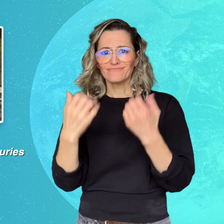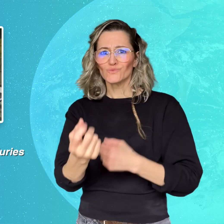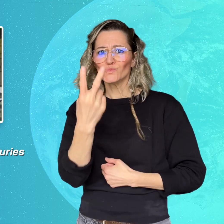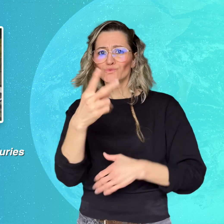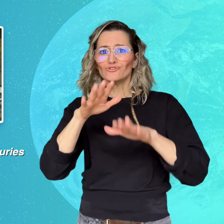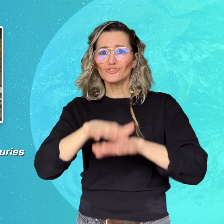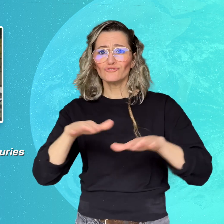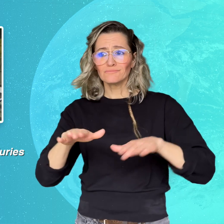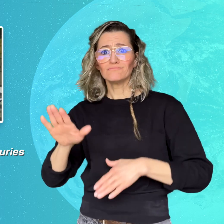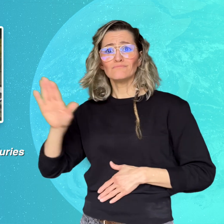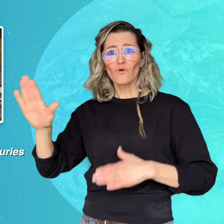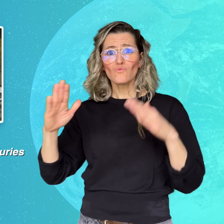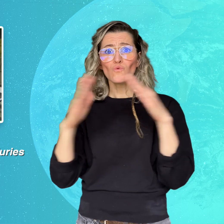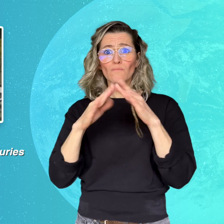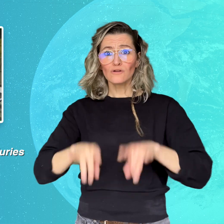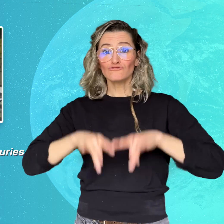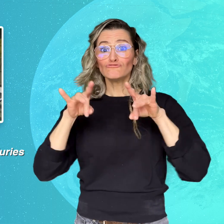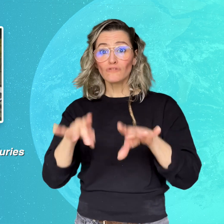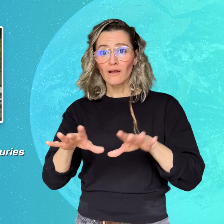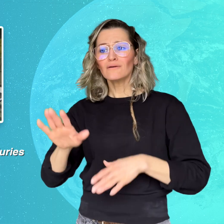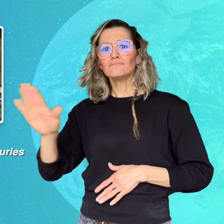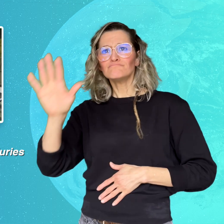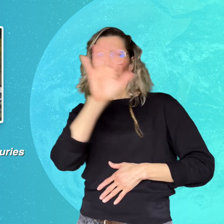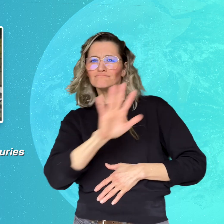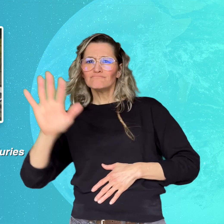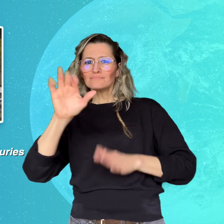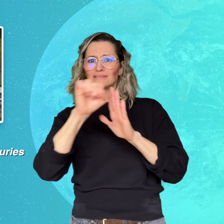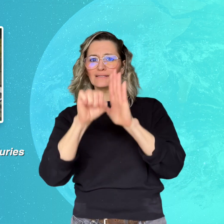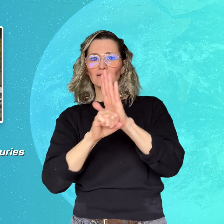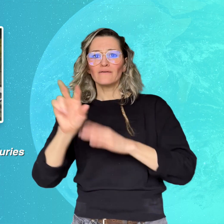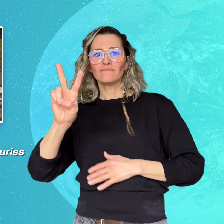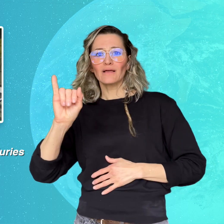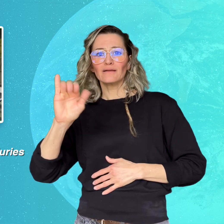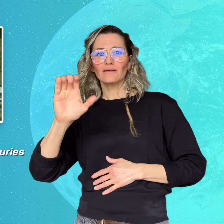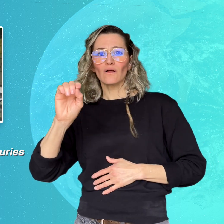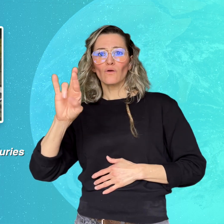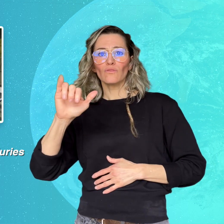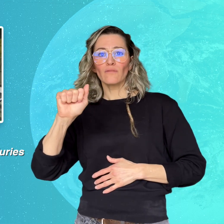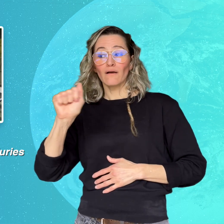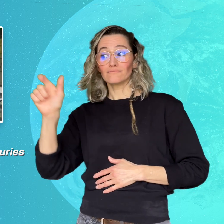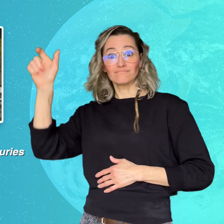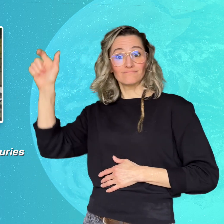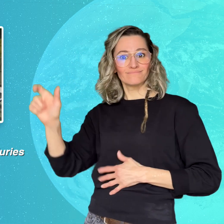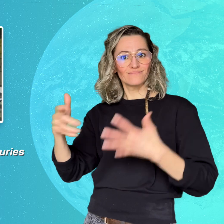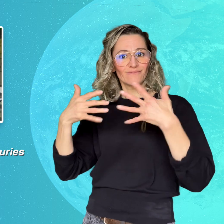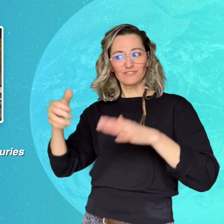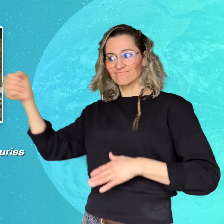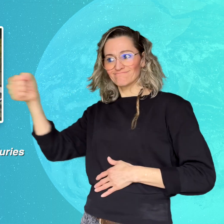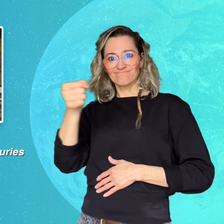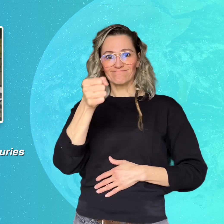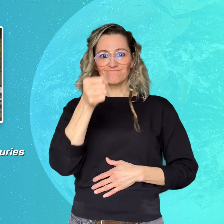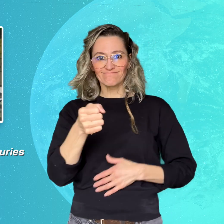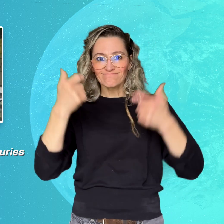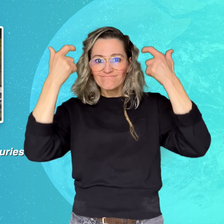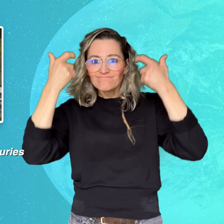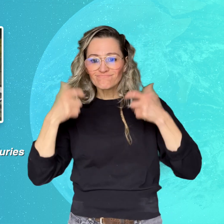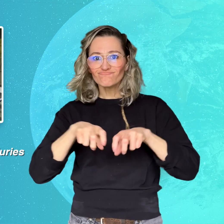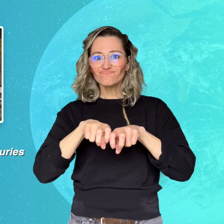for jury duty in his home state of Victoria, Australia. He was excited